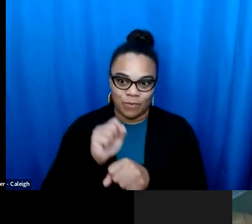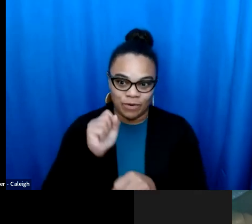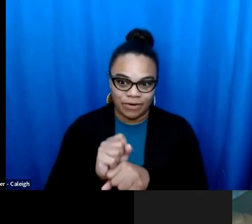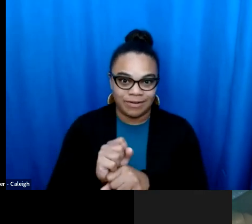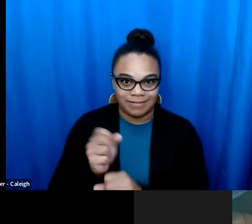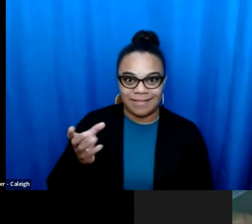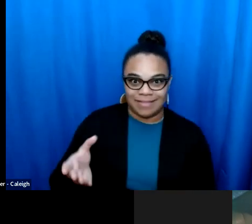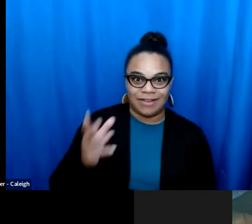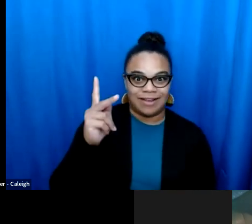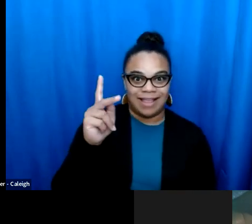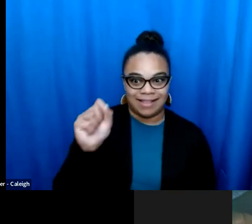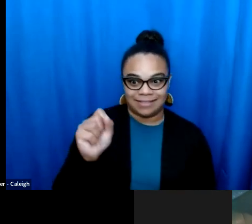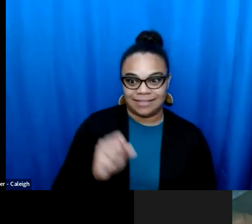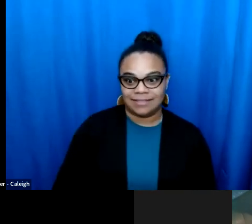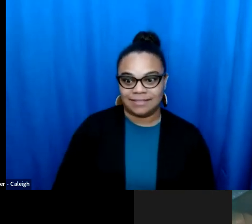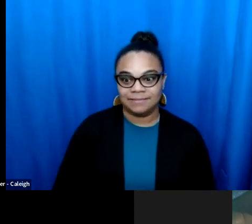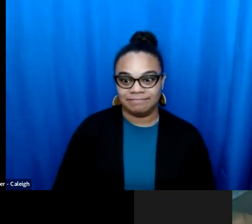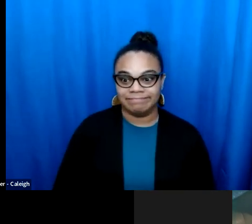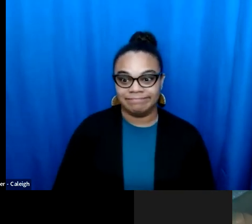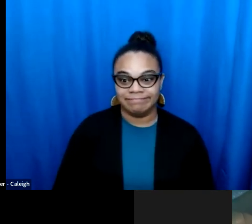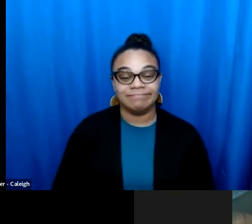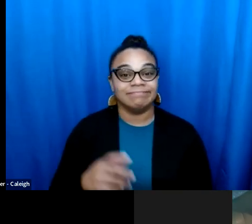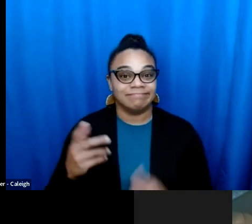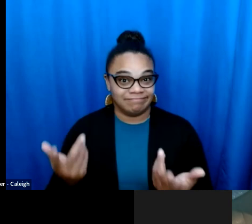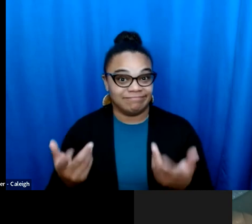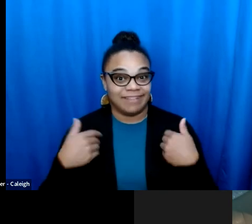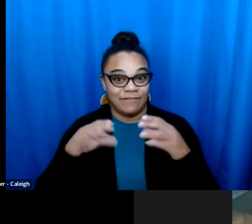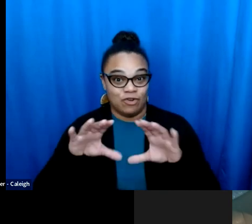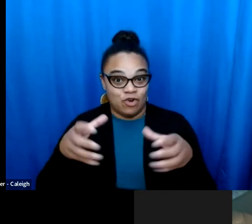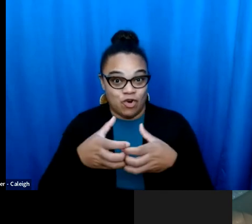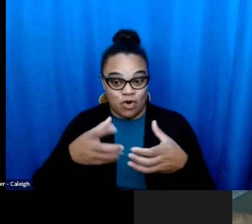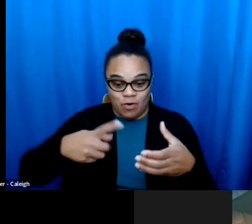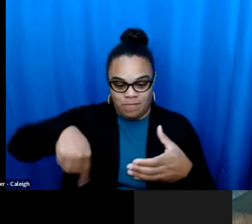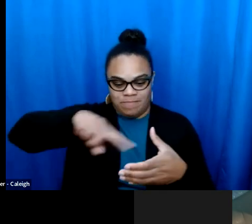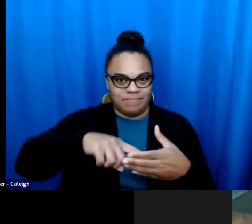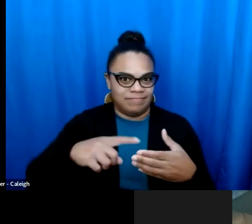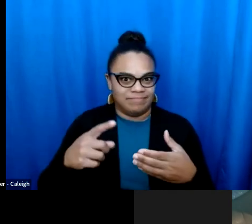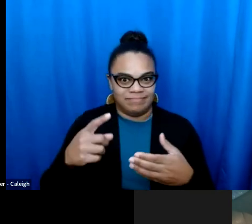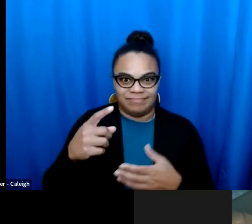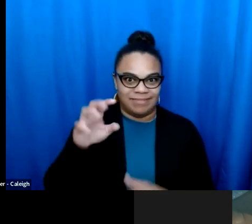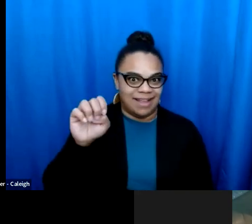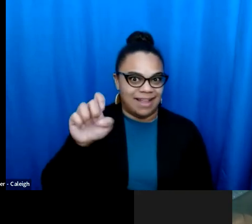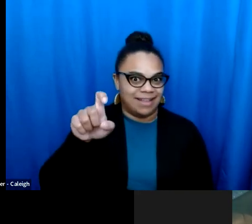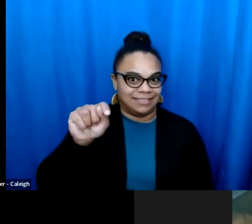times. But, you know, so thank you so much But you know, so thank you so much for sharing that wonderful work, and Kansas. for sharing that wonderful work in